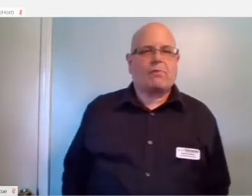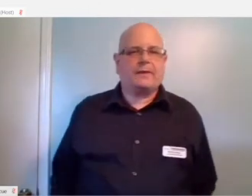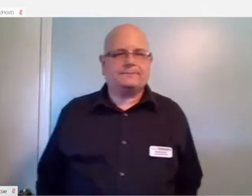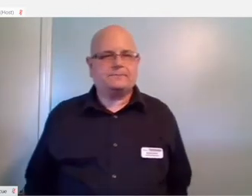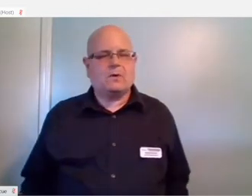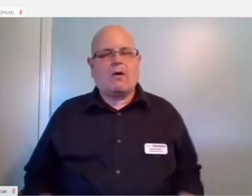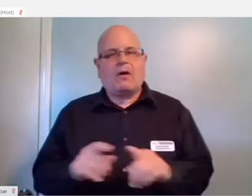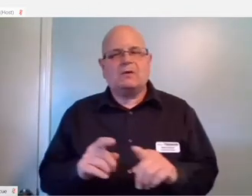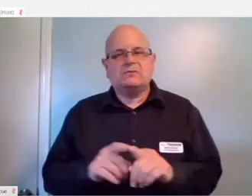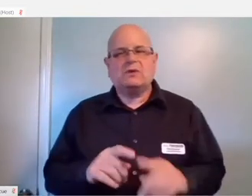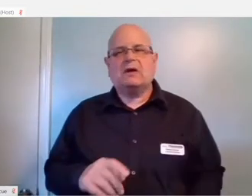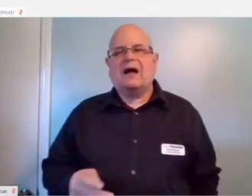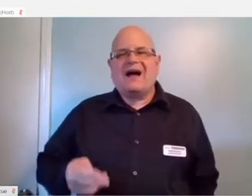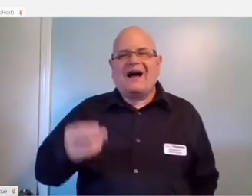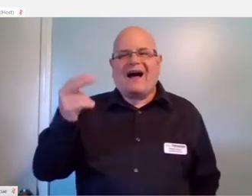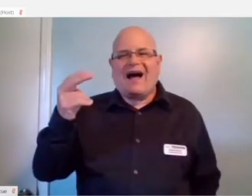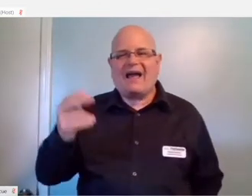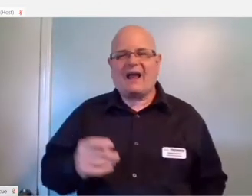There's also an option for high contrast.